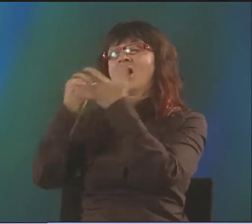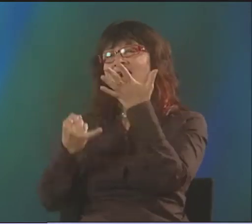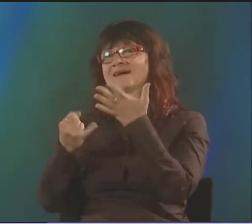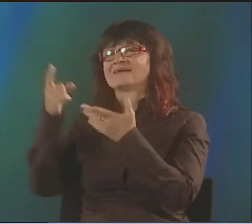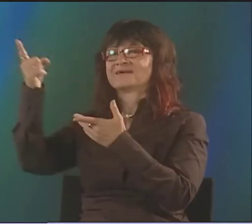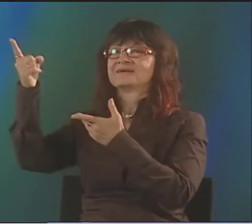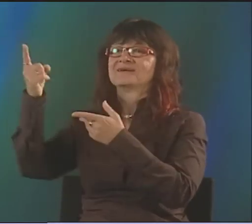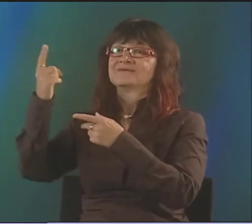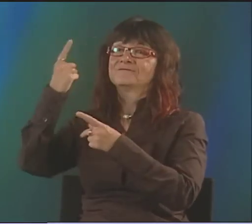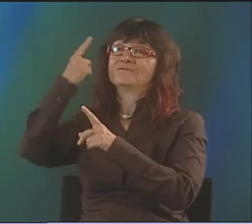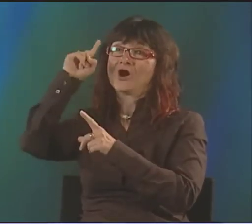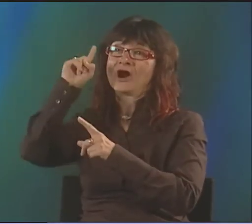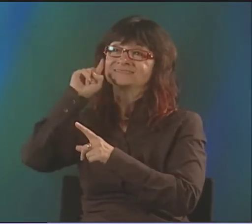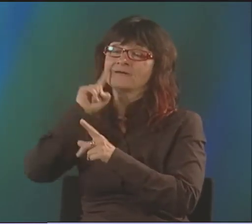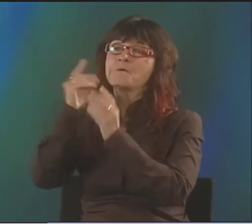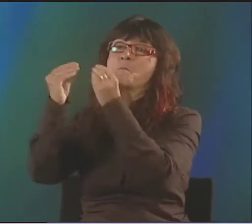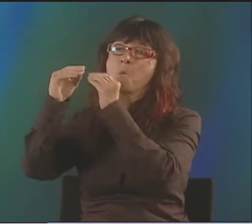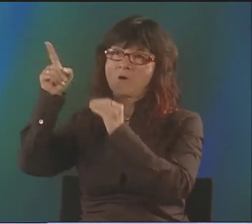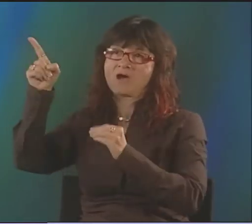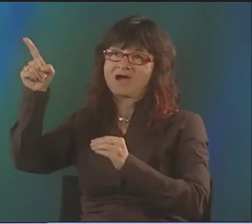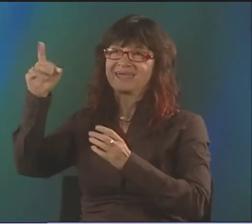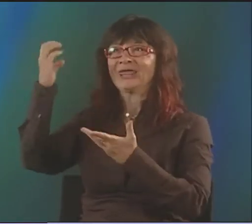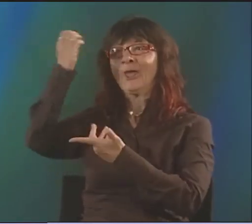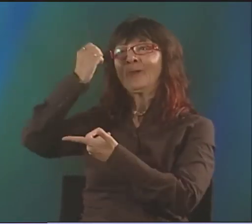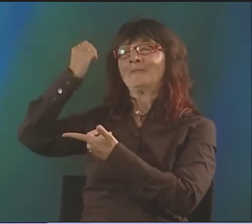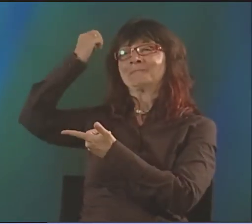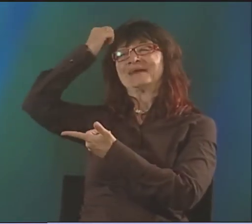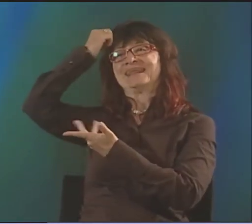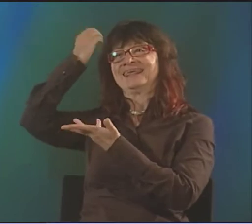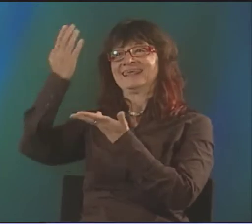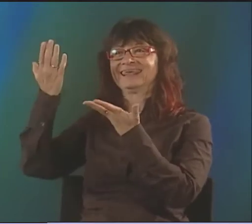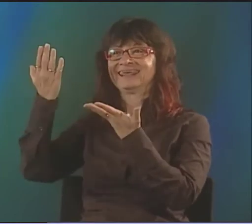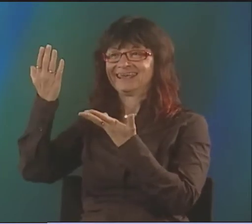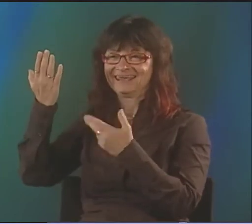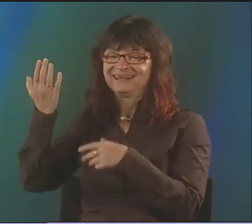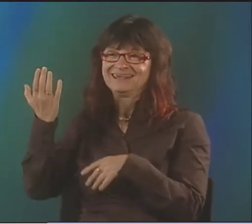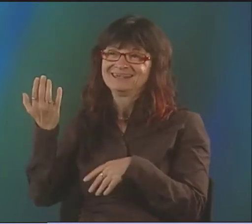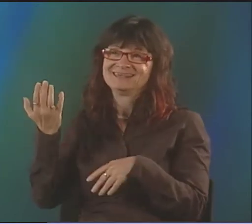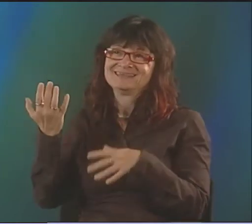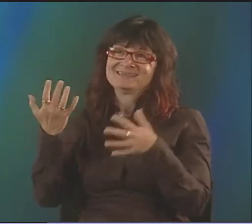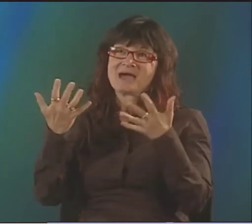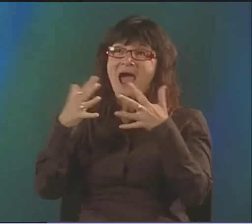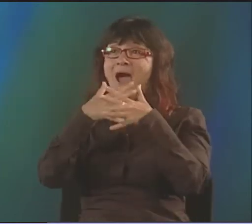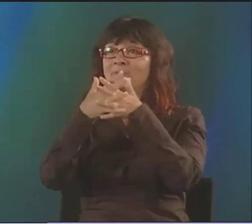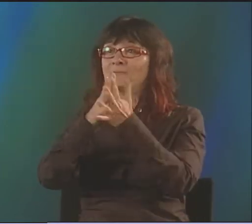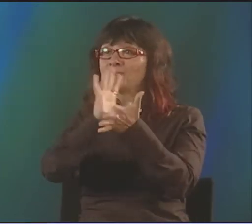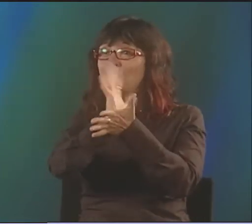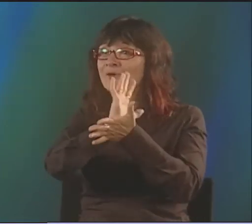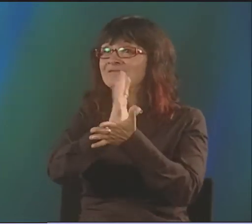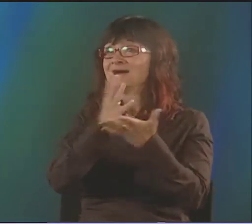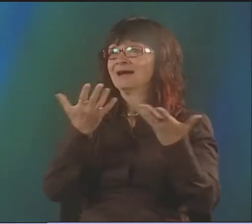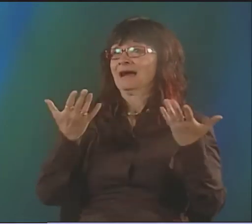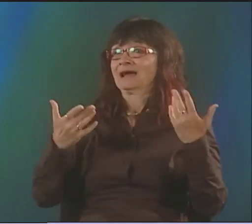I THINK IN SWEDEN, THERE IS MORE ART JUST IN GENERAL. AND THE QUALITY OF THE ART IS SUPERIOR,